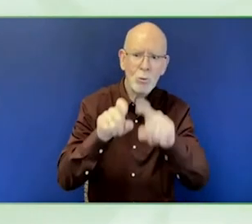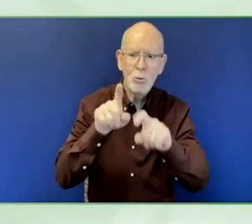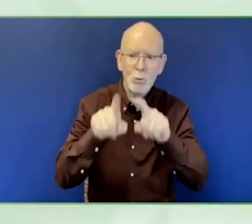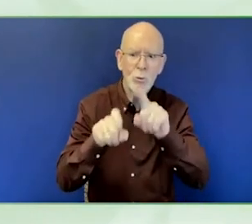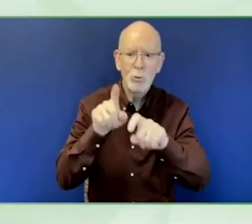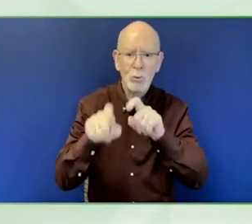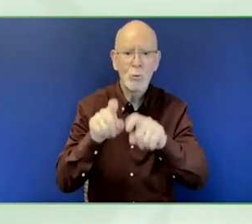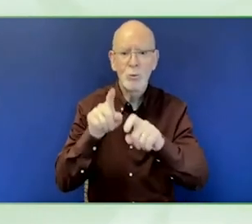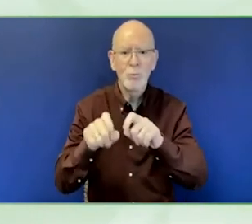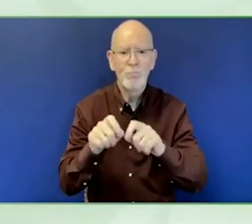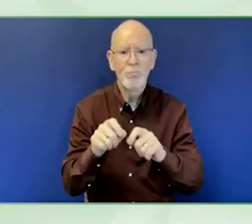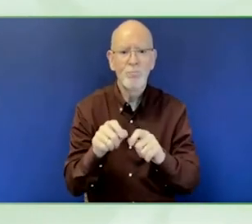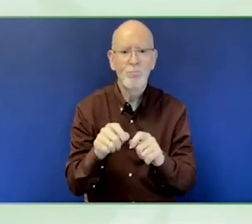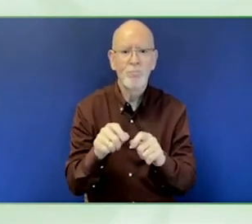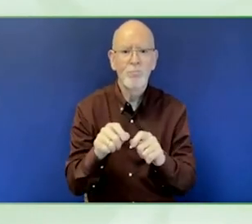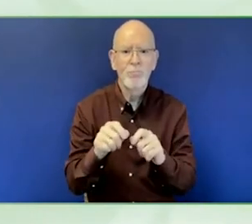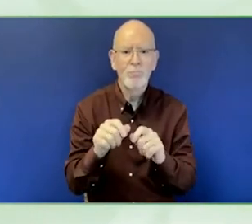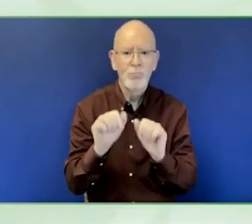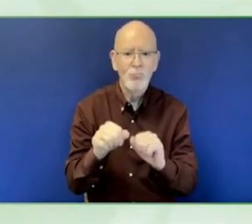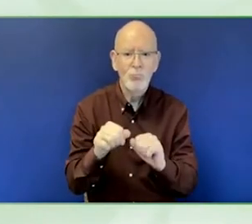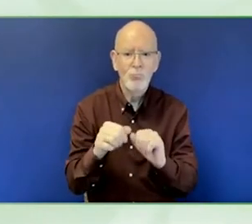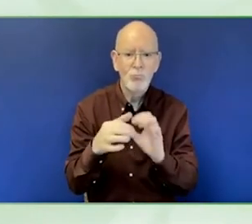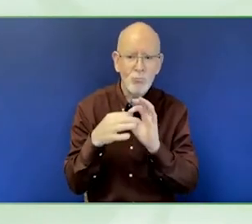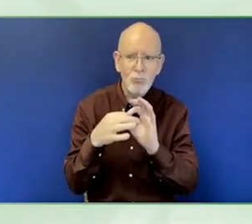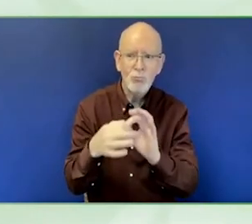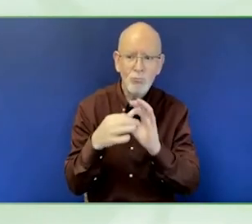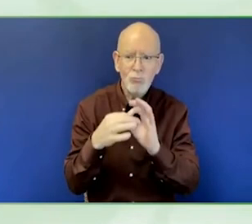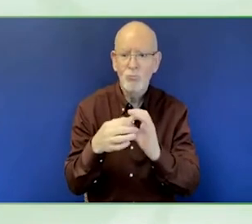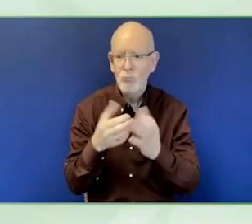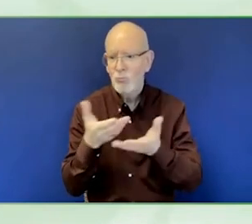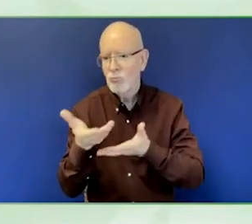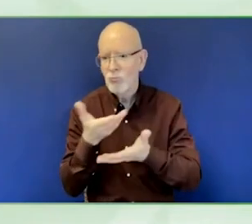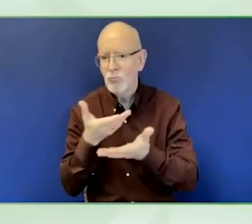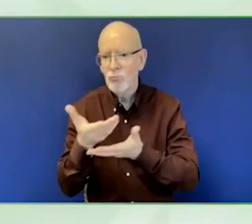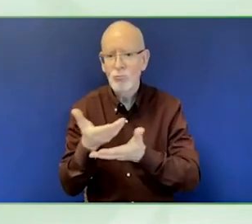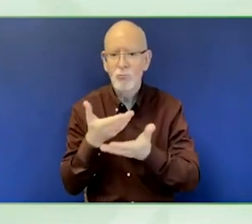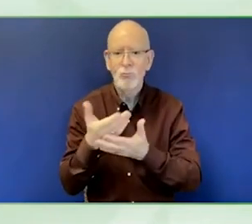practical, to introduce themselves and their organisations when they take the floor.